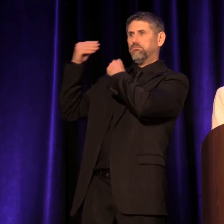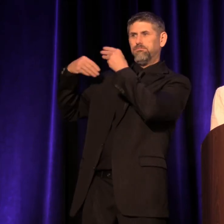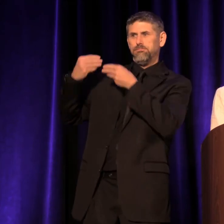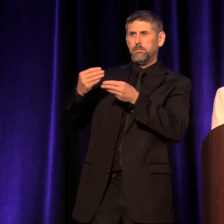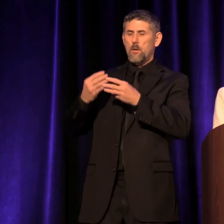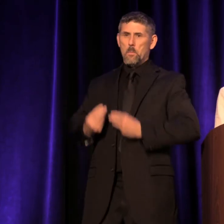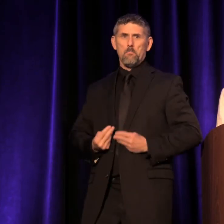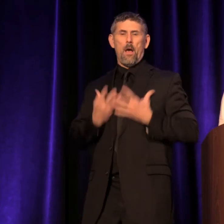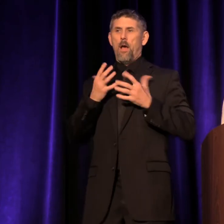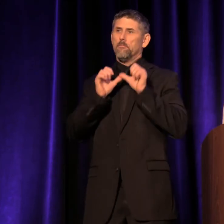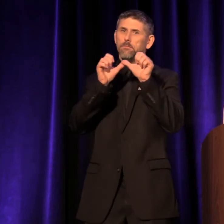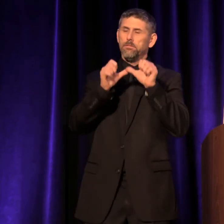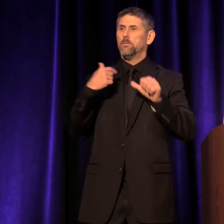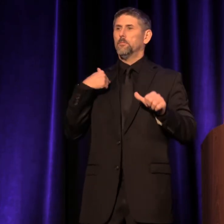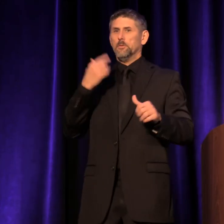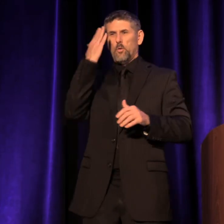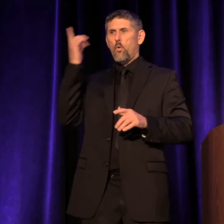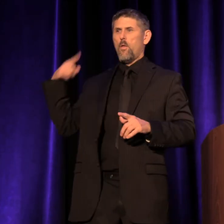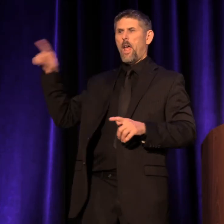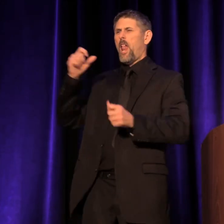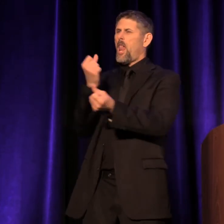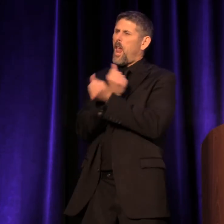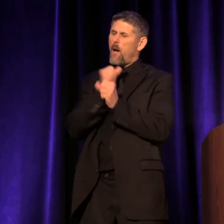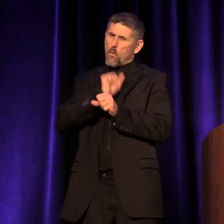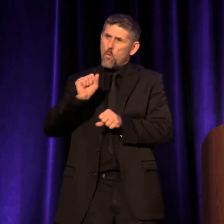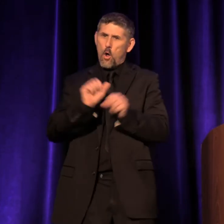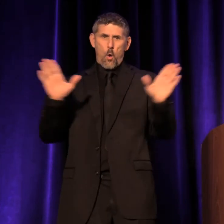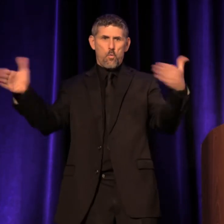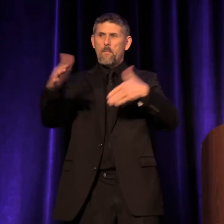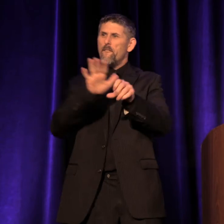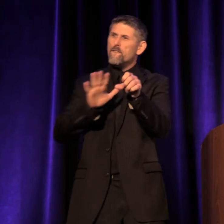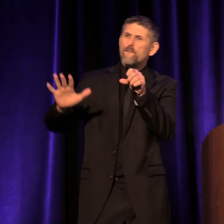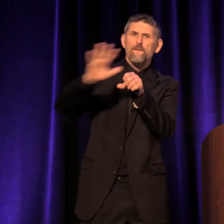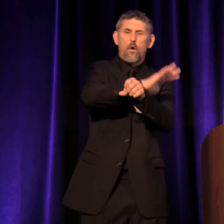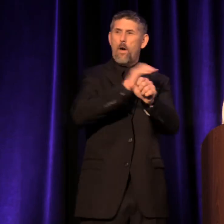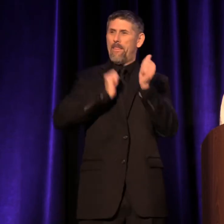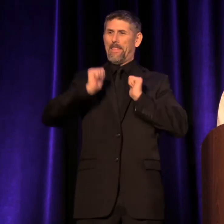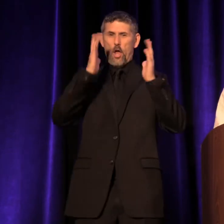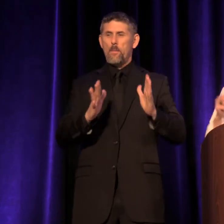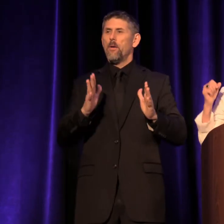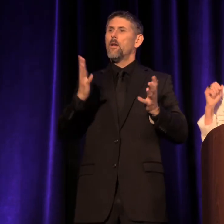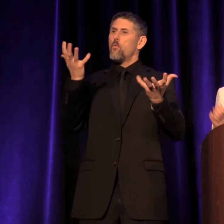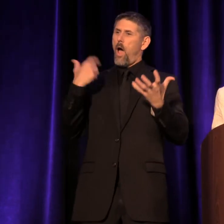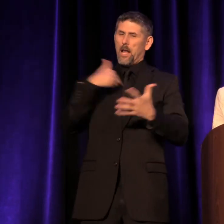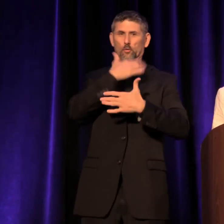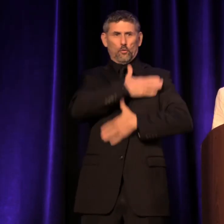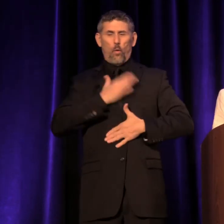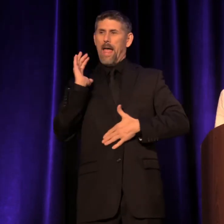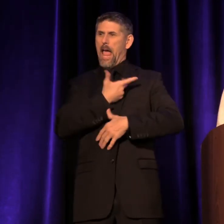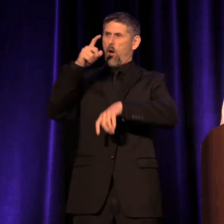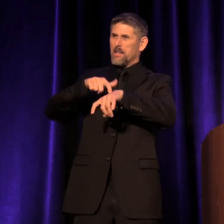to work in a room full of theater people, I know they would want us to enjoy our time together. So let's do it!